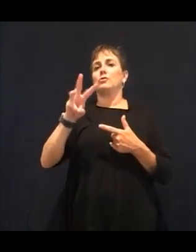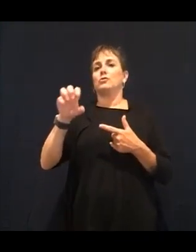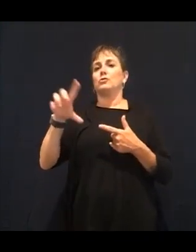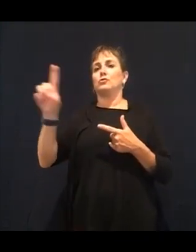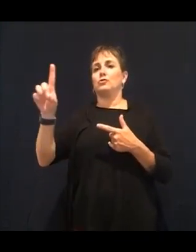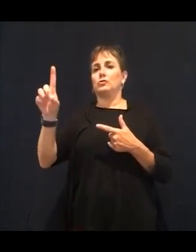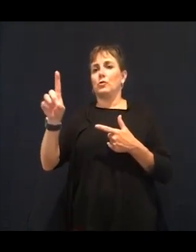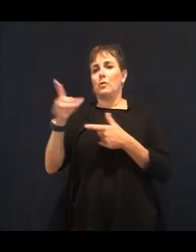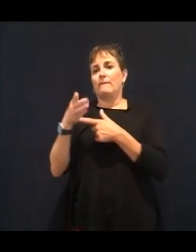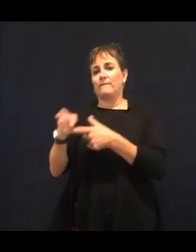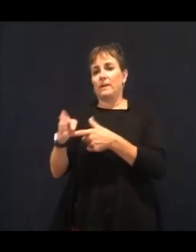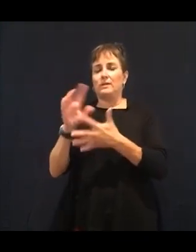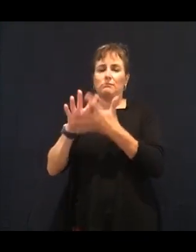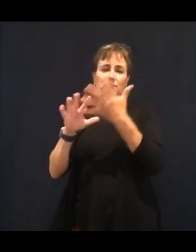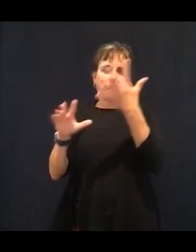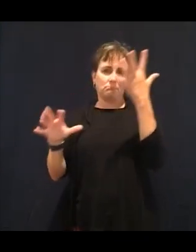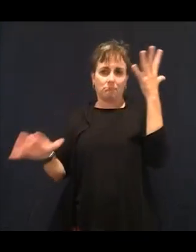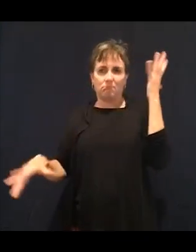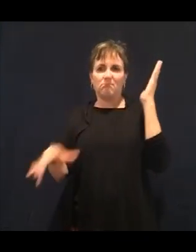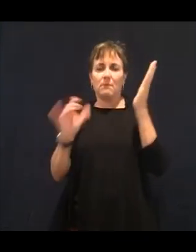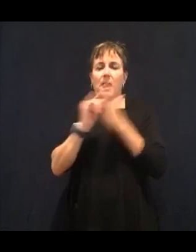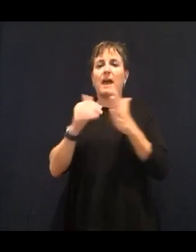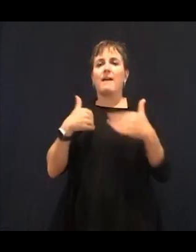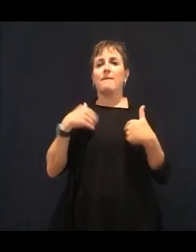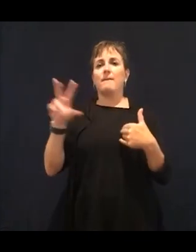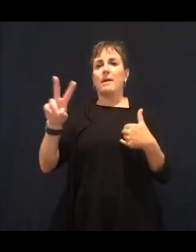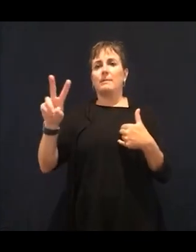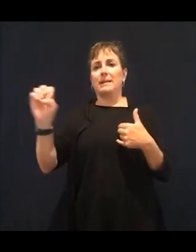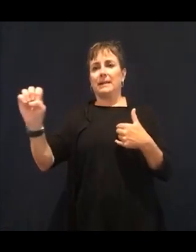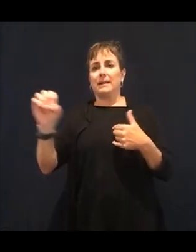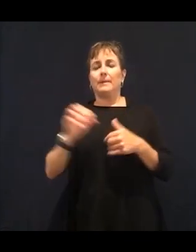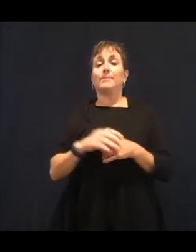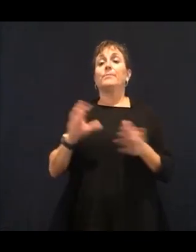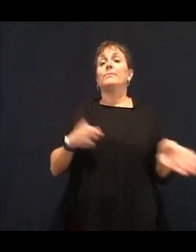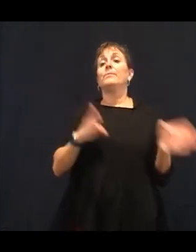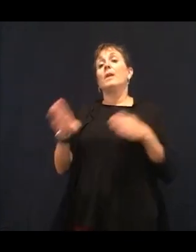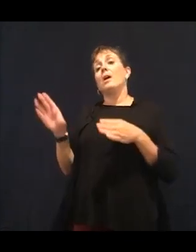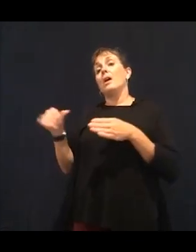very important for eye health. You can find